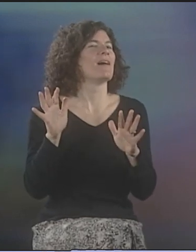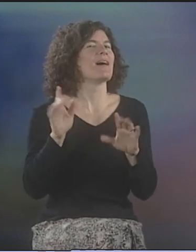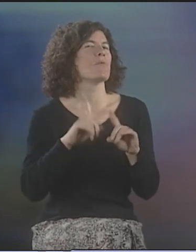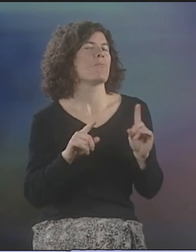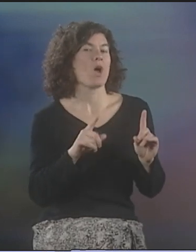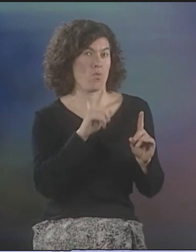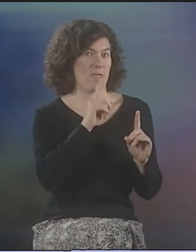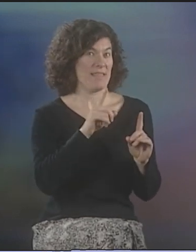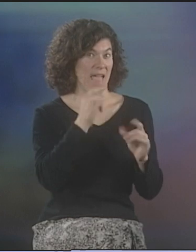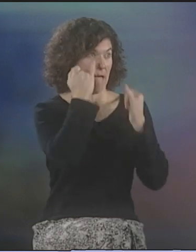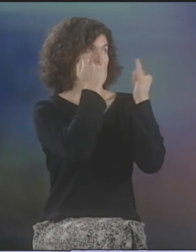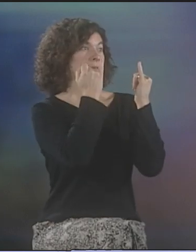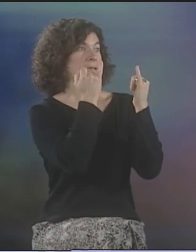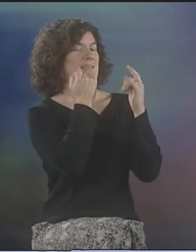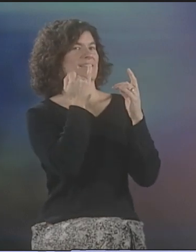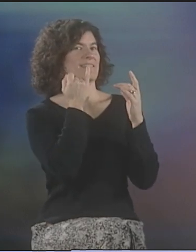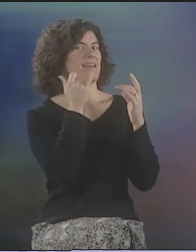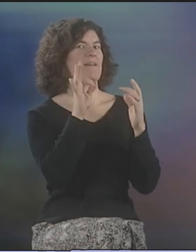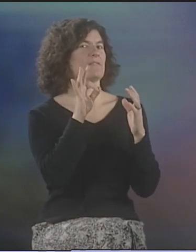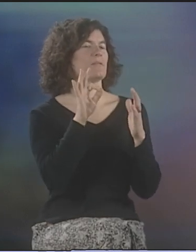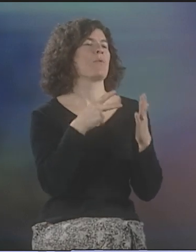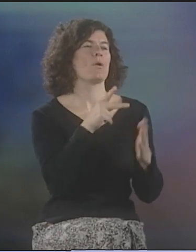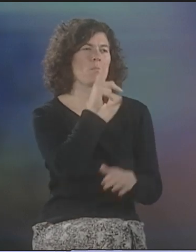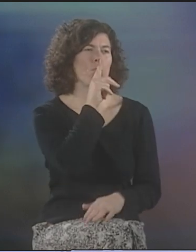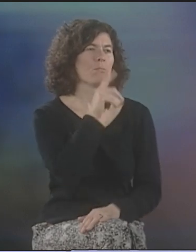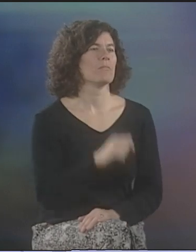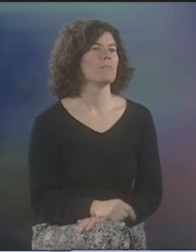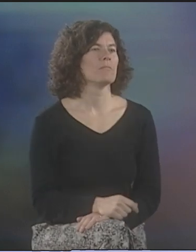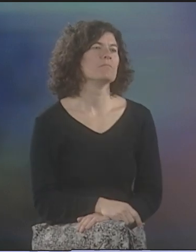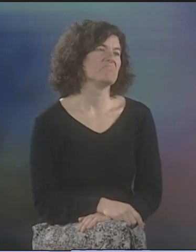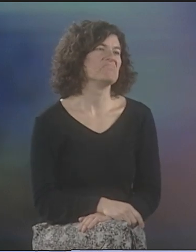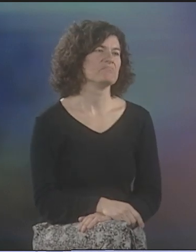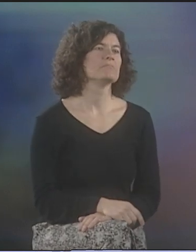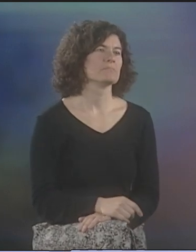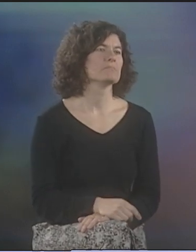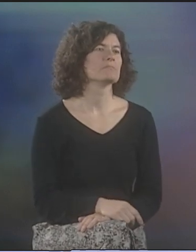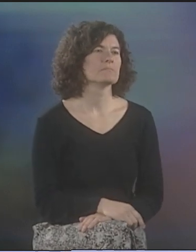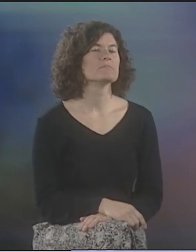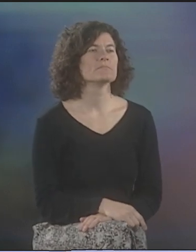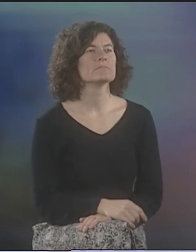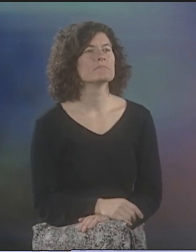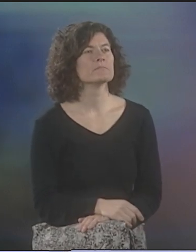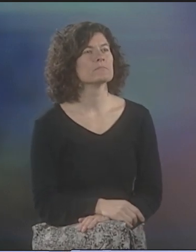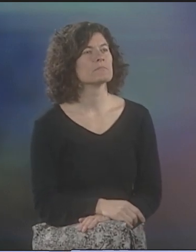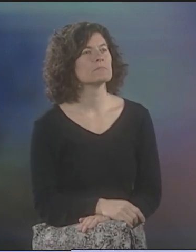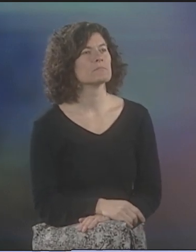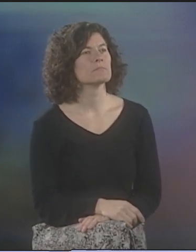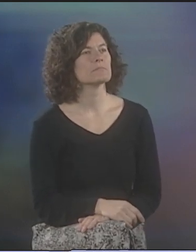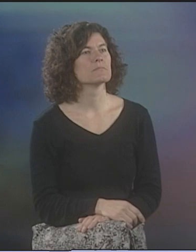GIVE SUGGESTIONS TO DEBBIE, LIKE, "IT MIGHT LOOK BETTER IF YOU DO A LITTLE BIT OF THIS OR THAT," BUT GENERALLY, I KEPT MY IDEAS TO MYSELF.